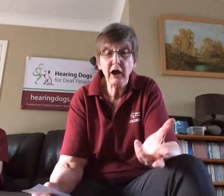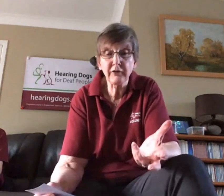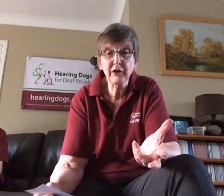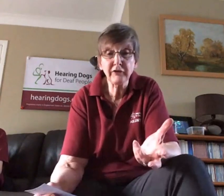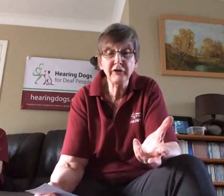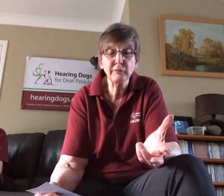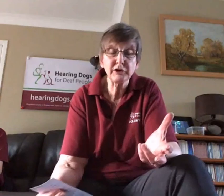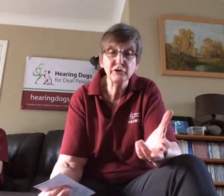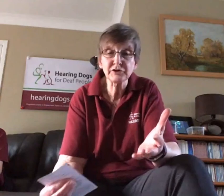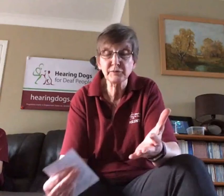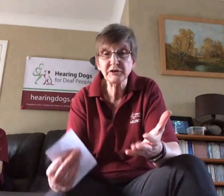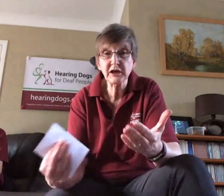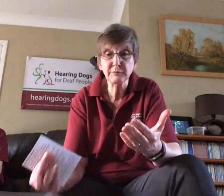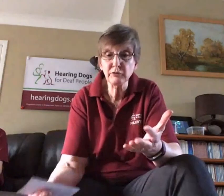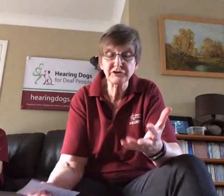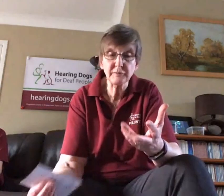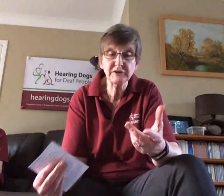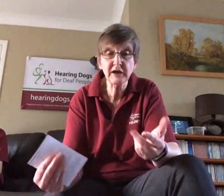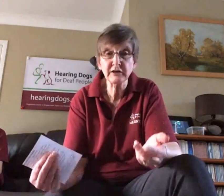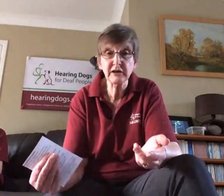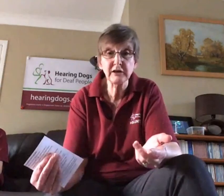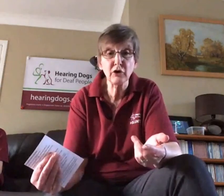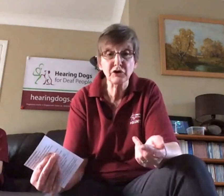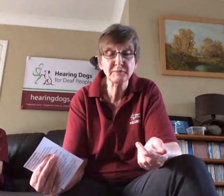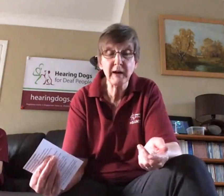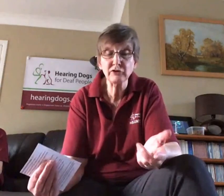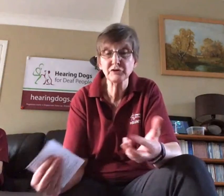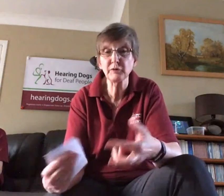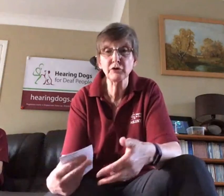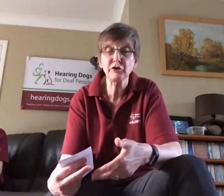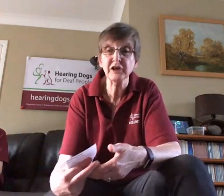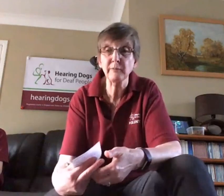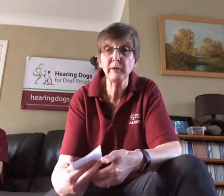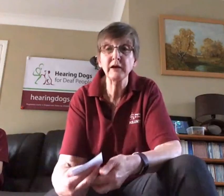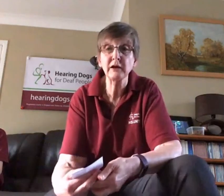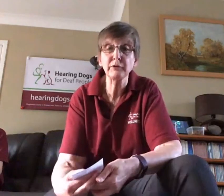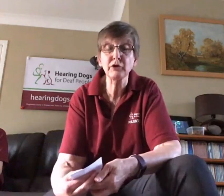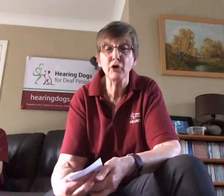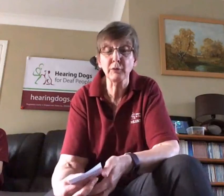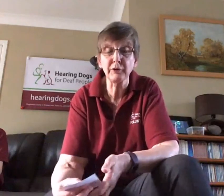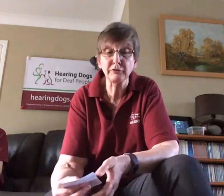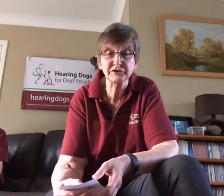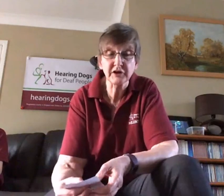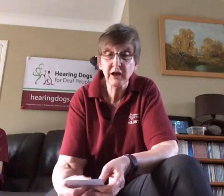The other thing we do is we take the Poodles and we take the Spaniels and we cross them we end up with Cockapoos.